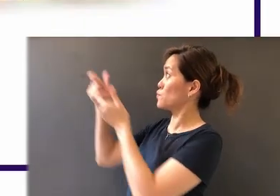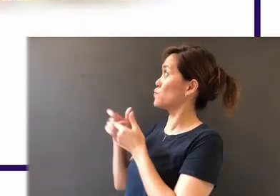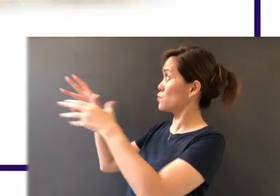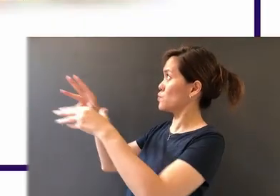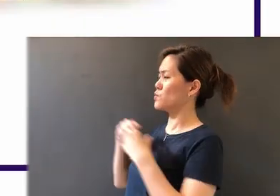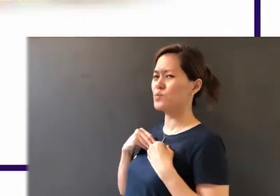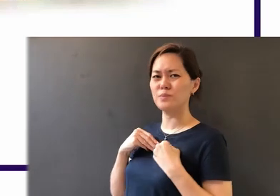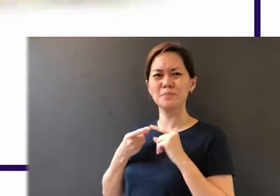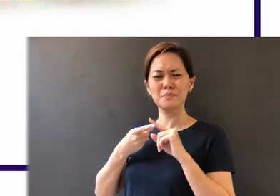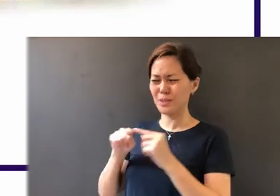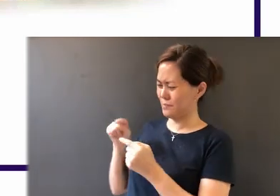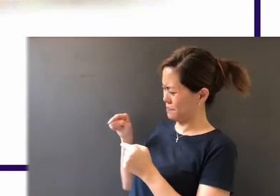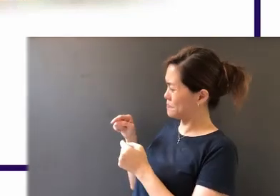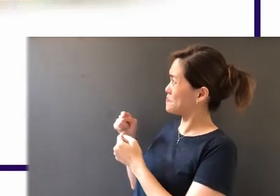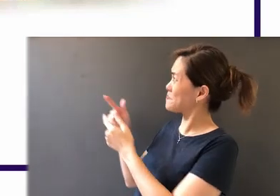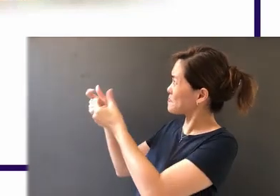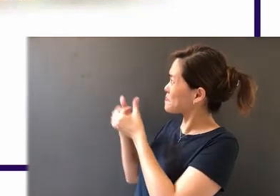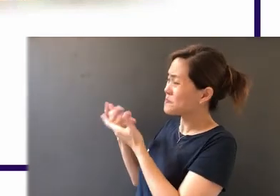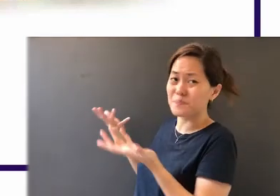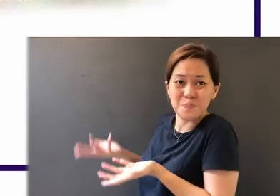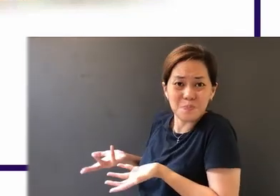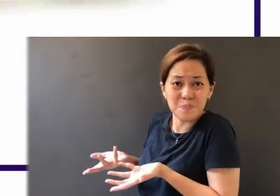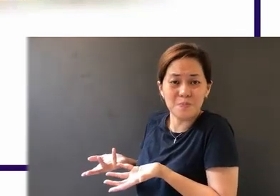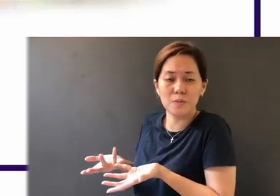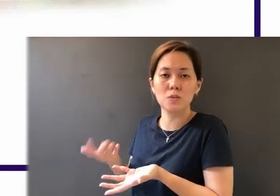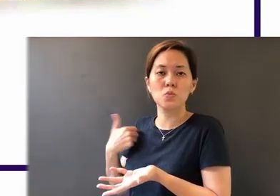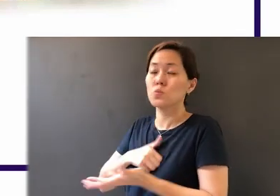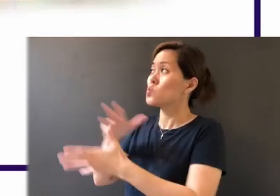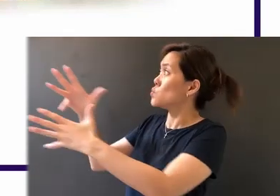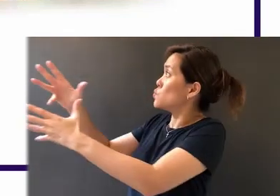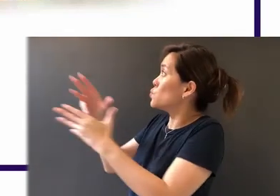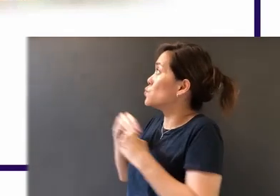is God's perfect gift? We are to receive God's perfect gift